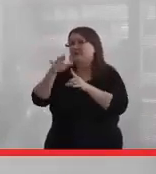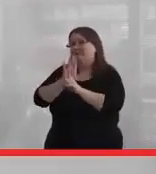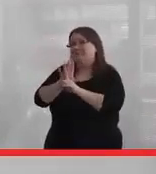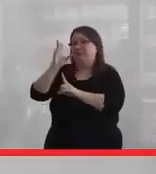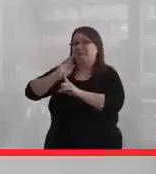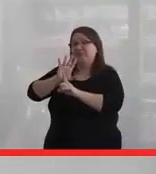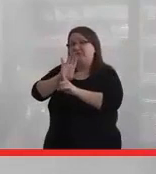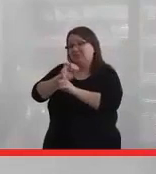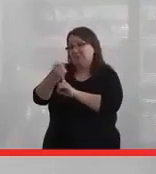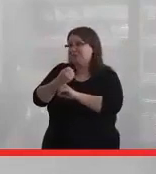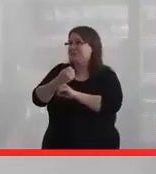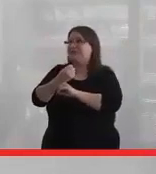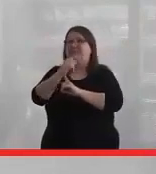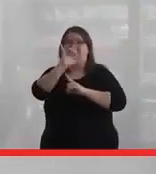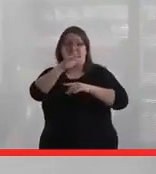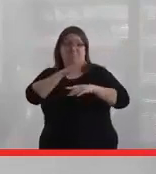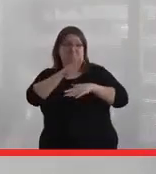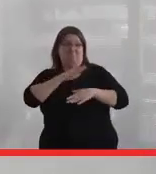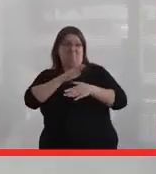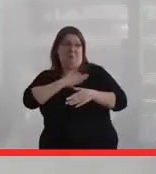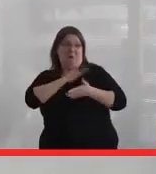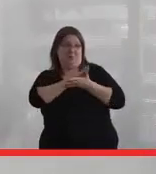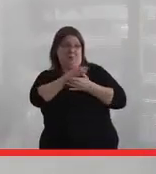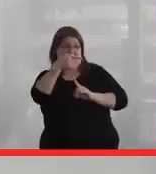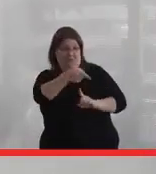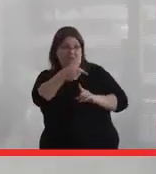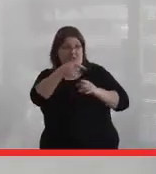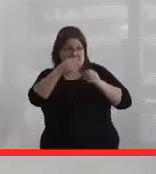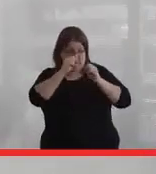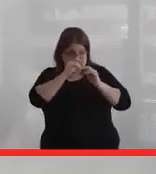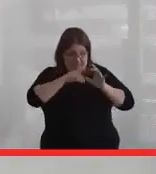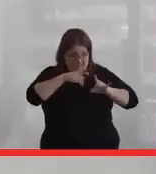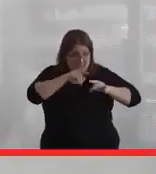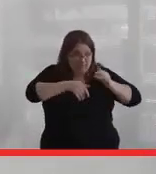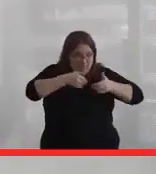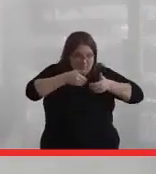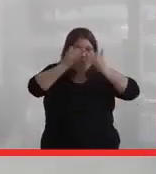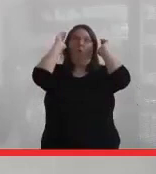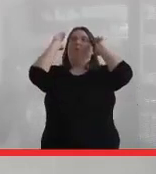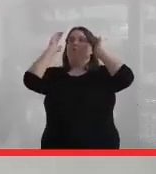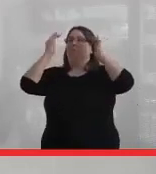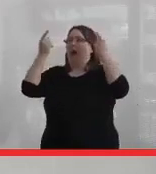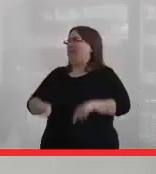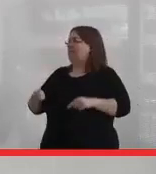And it was during my time there that my eyes were opened and my awake-- I say my awakening happened.